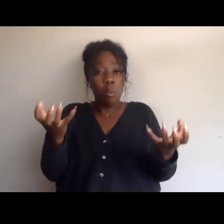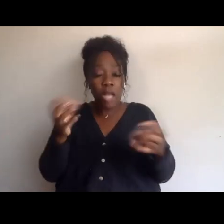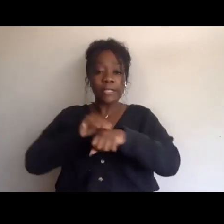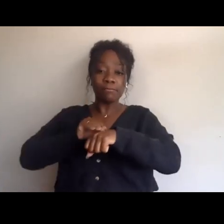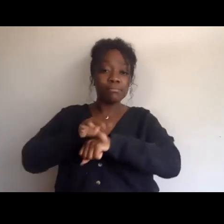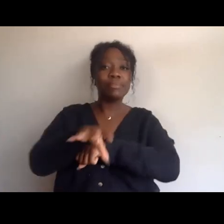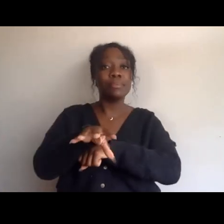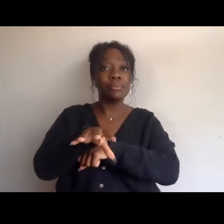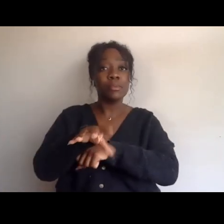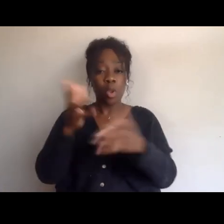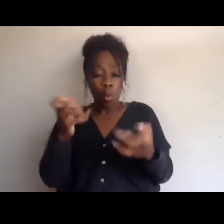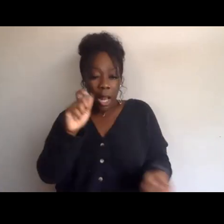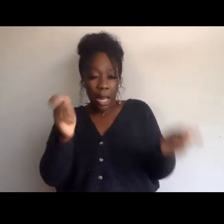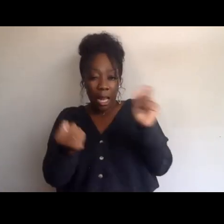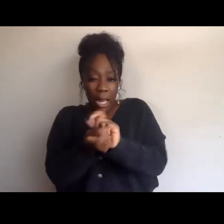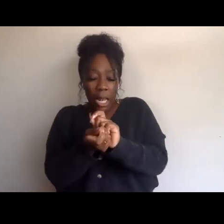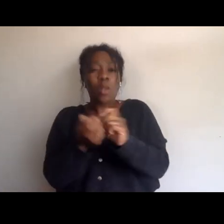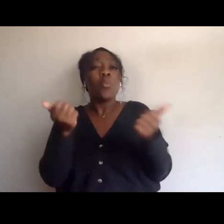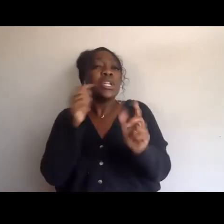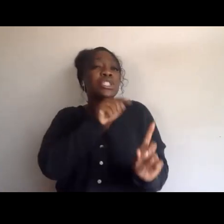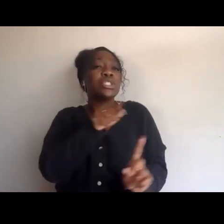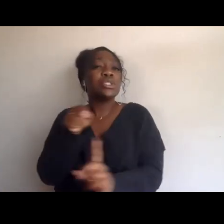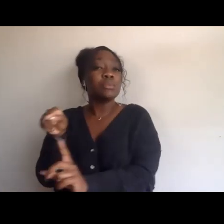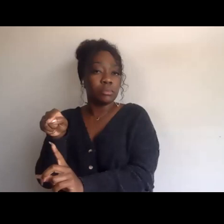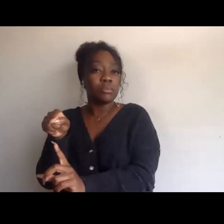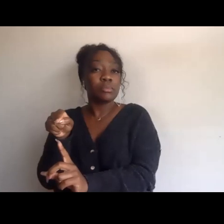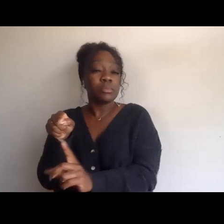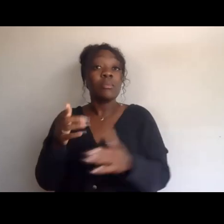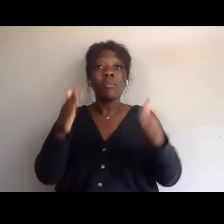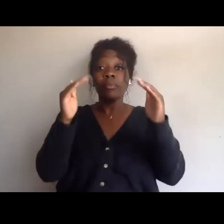and what is one objective you have for yourself?